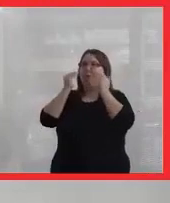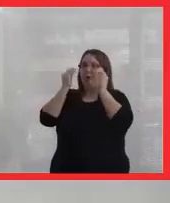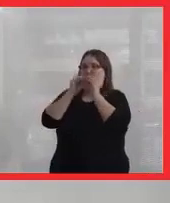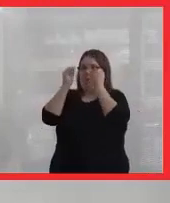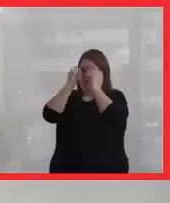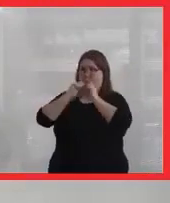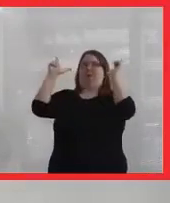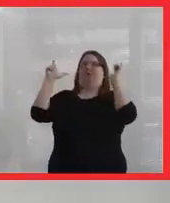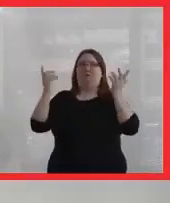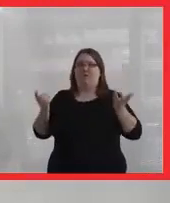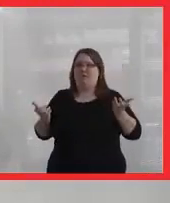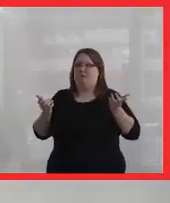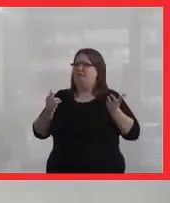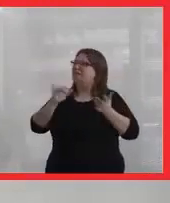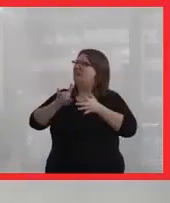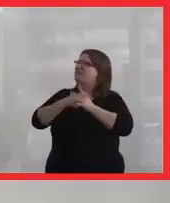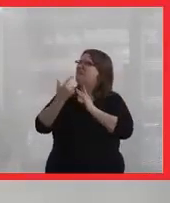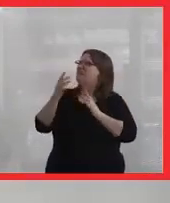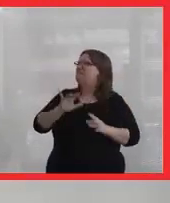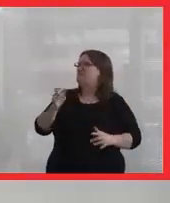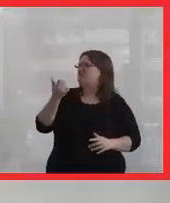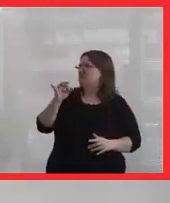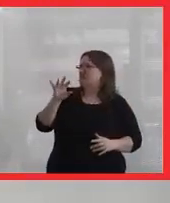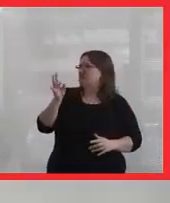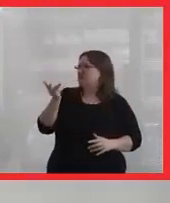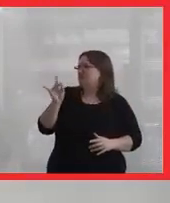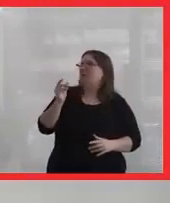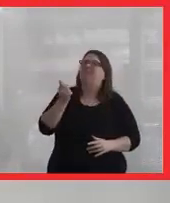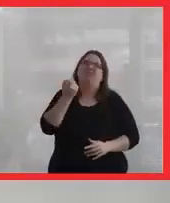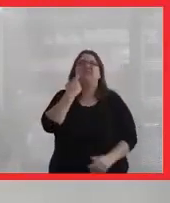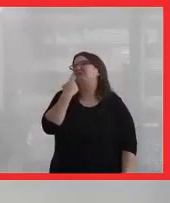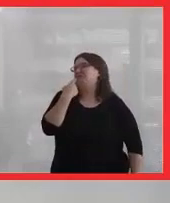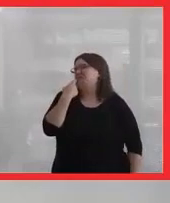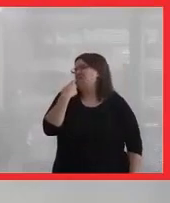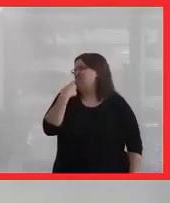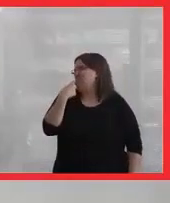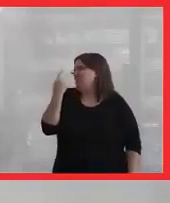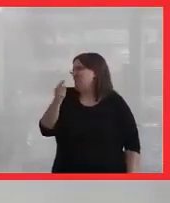So that started in about 1978, just a few years ago.